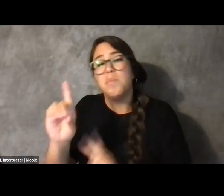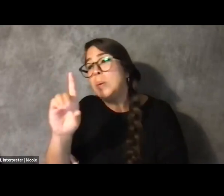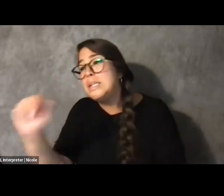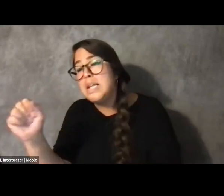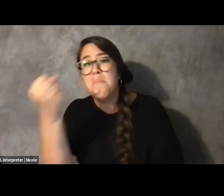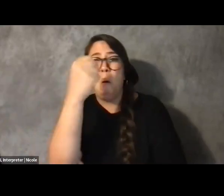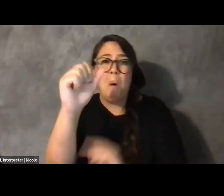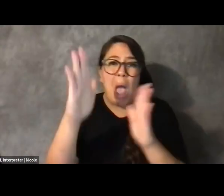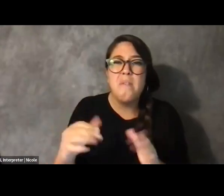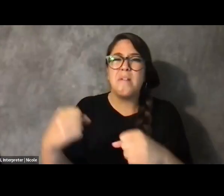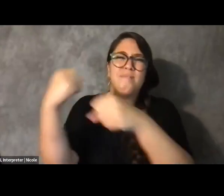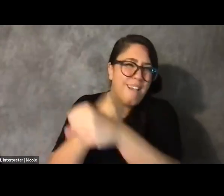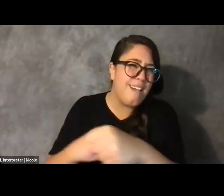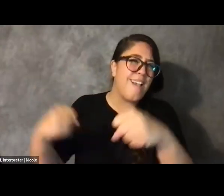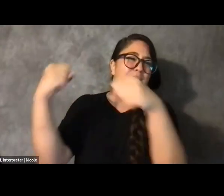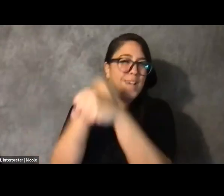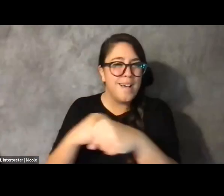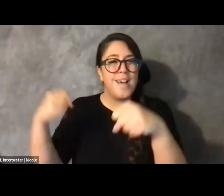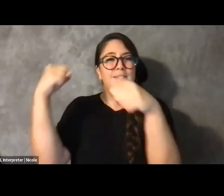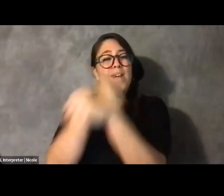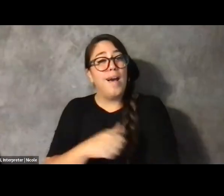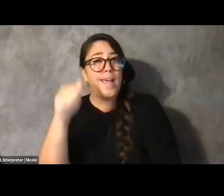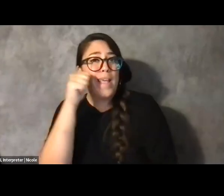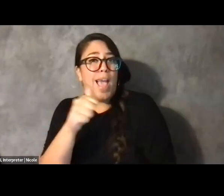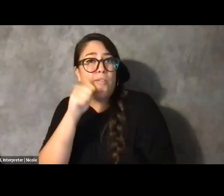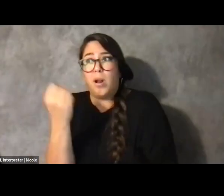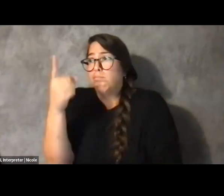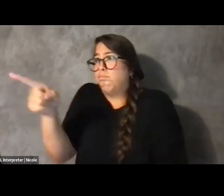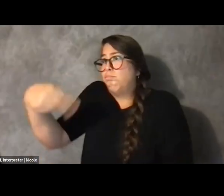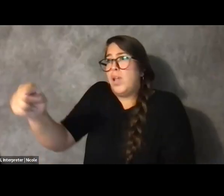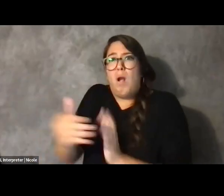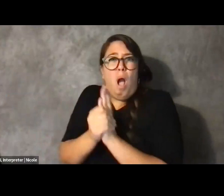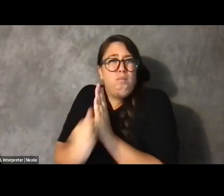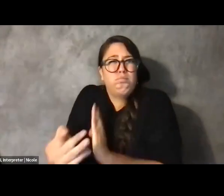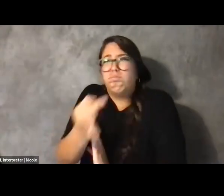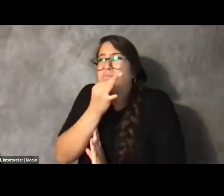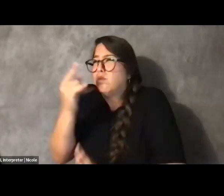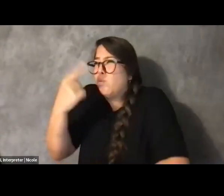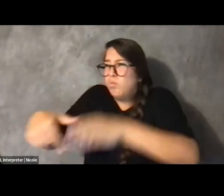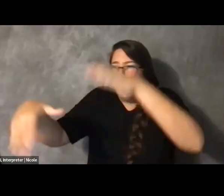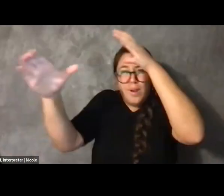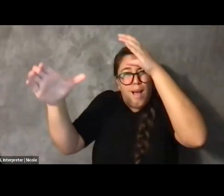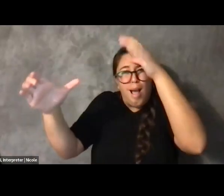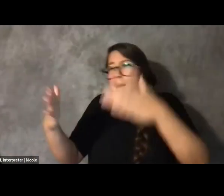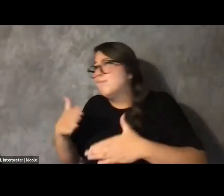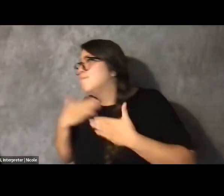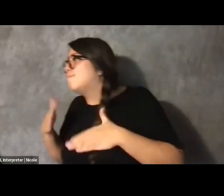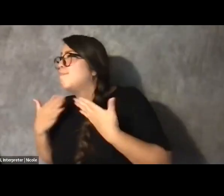And these are people who have expertise and have joys and passions and goals.